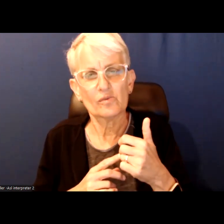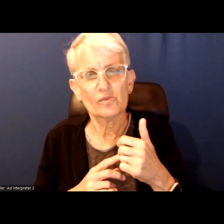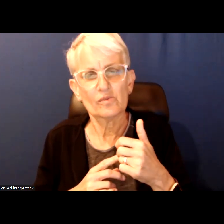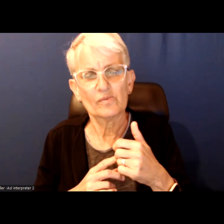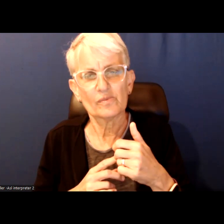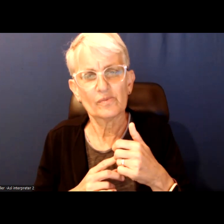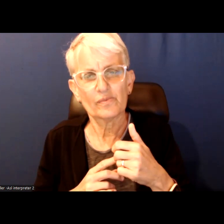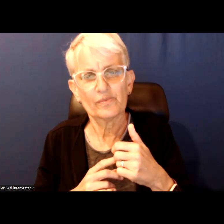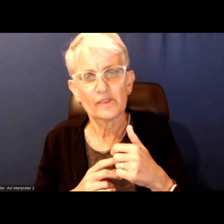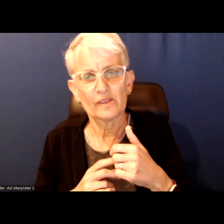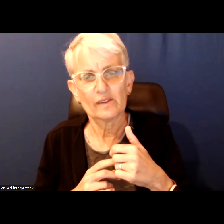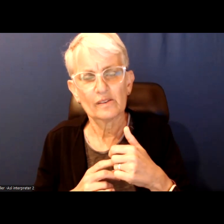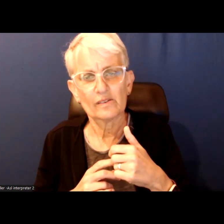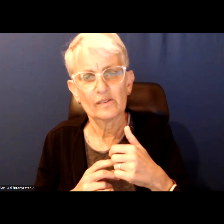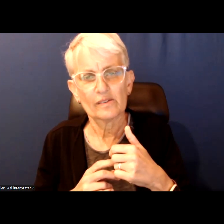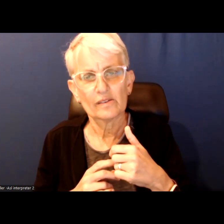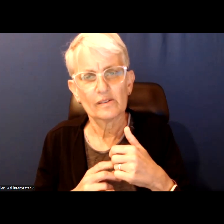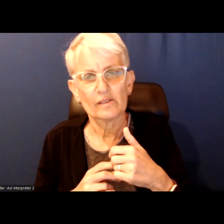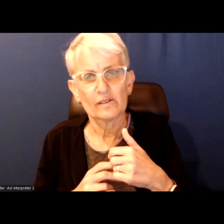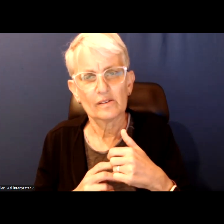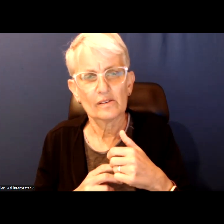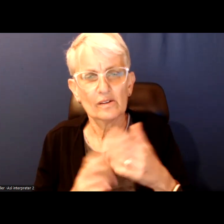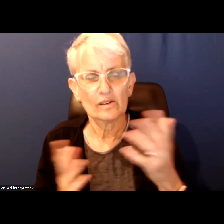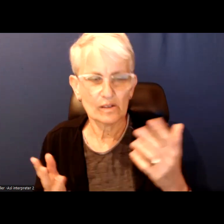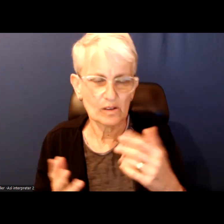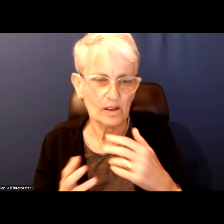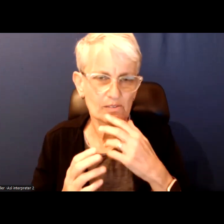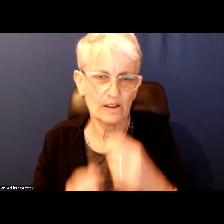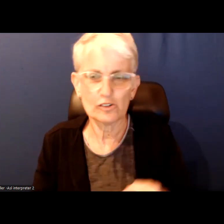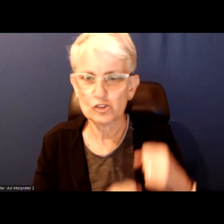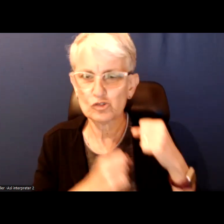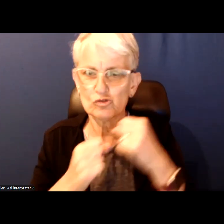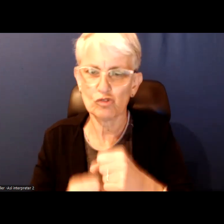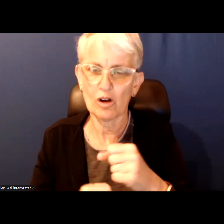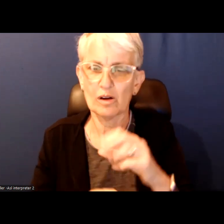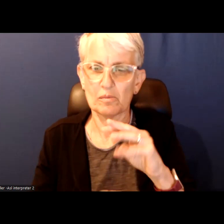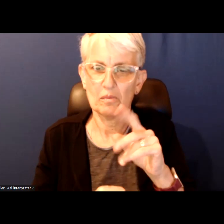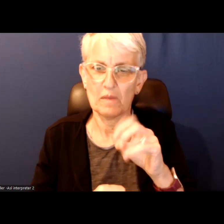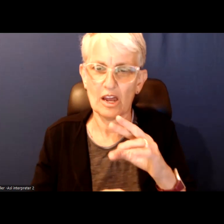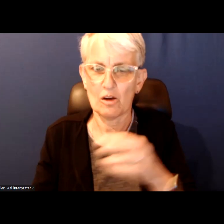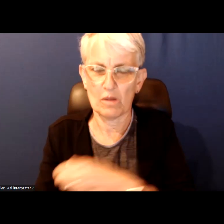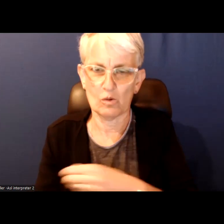Even with the stronger mayor powers and I keep reminding myself that the strong mayor